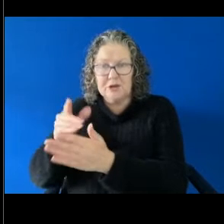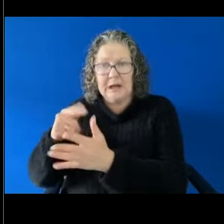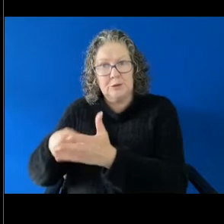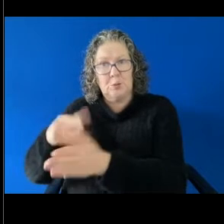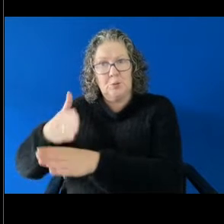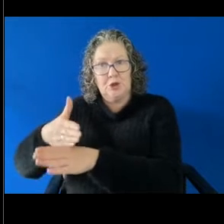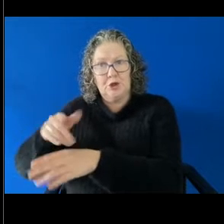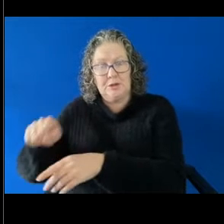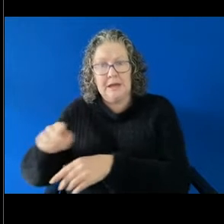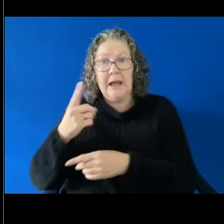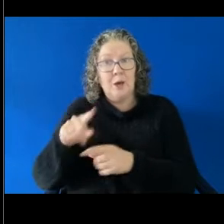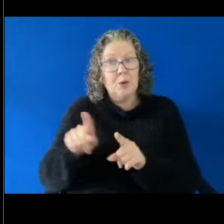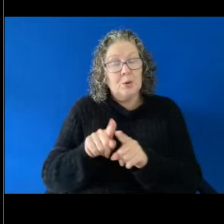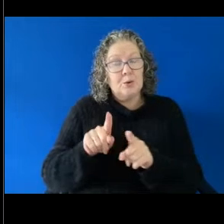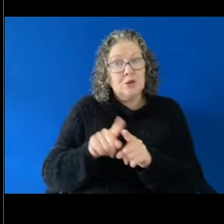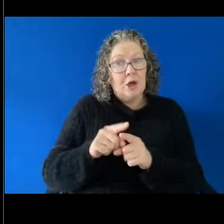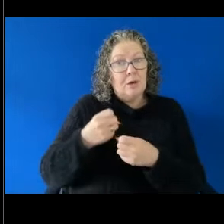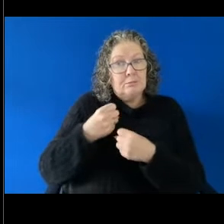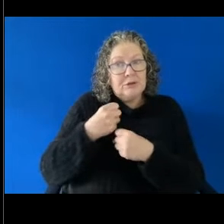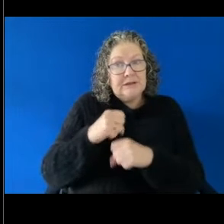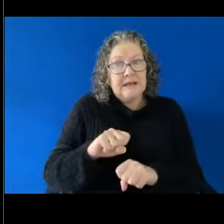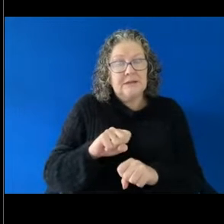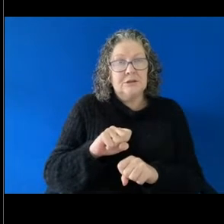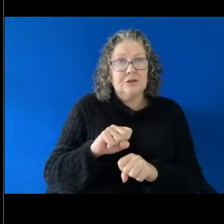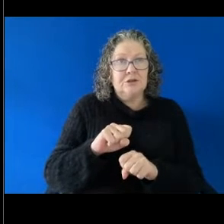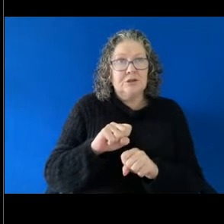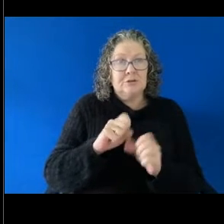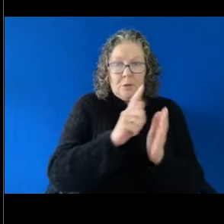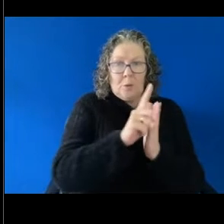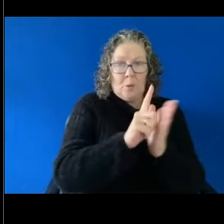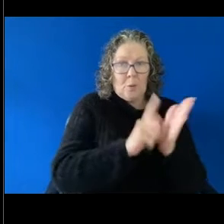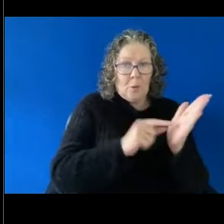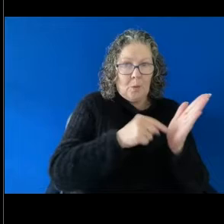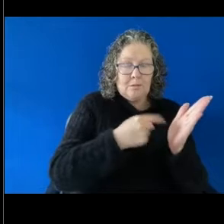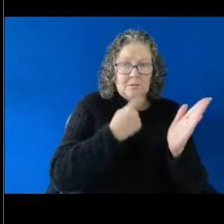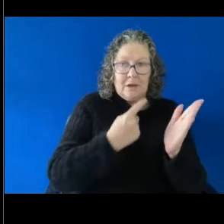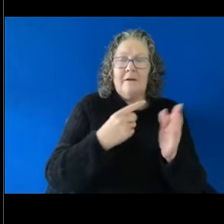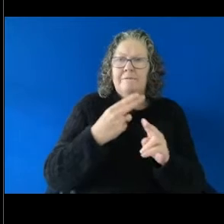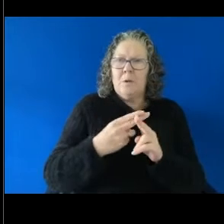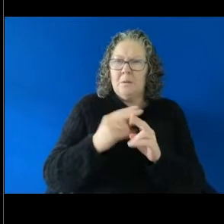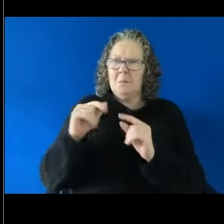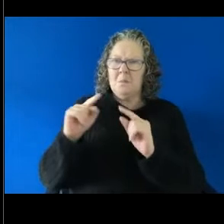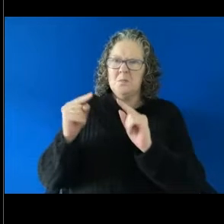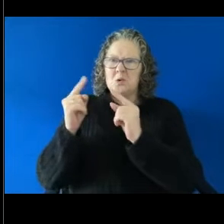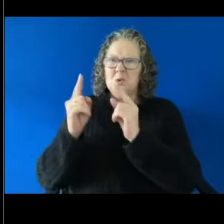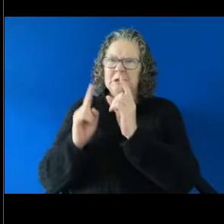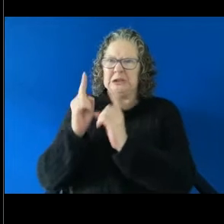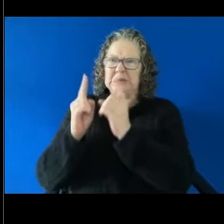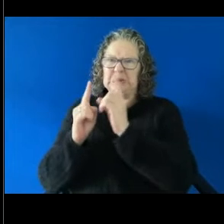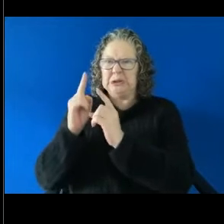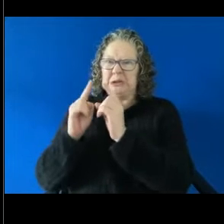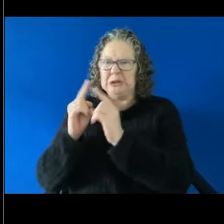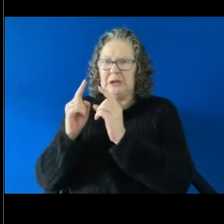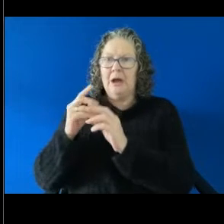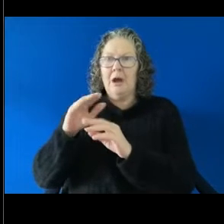protection against a hostile workplace on the basis of sex and so that might include things